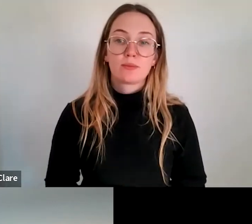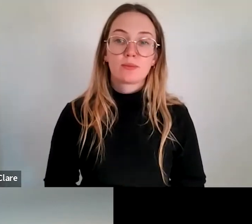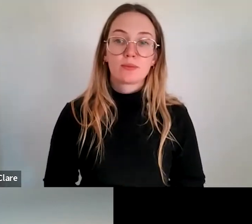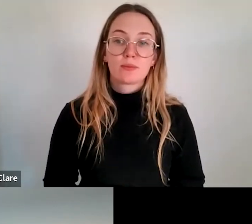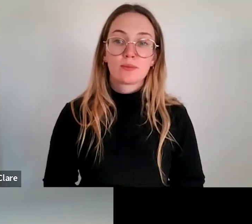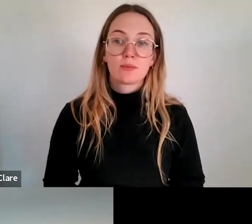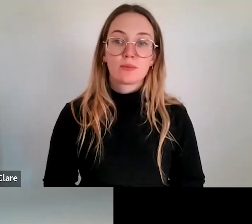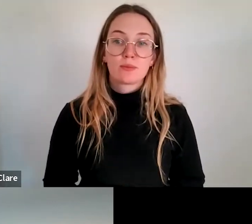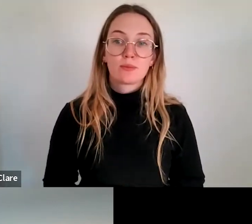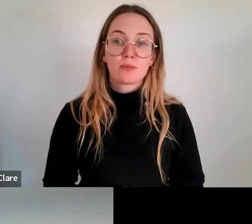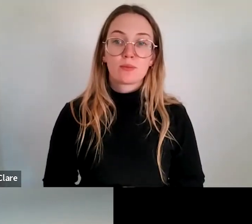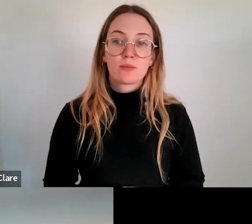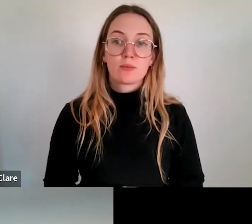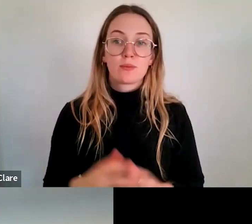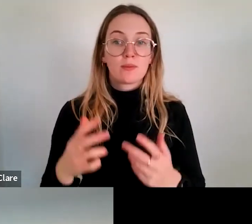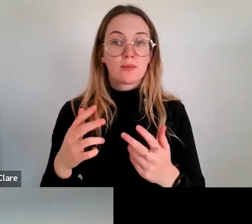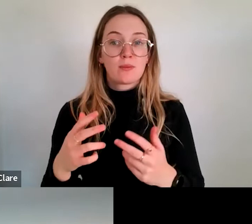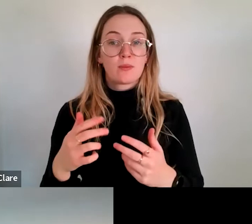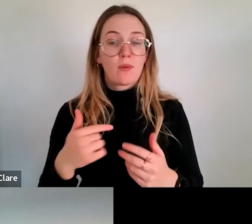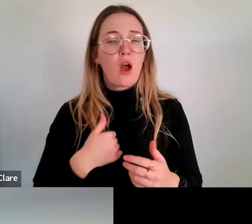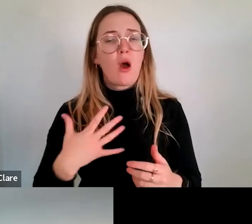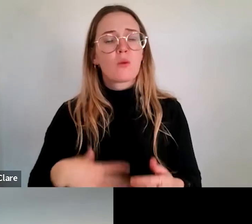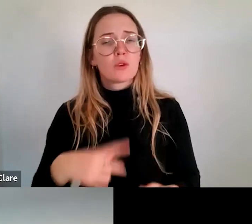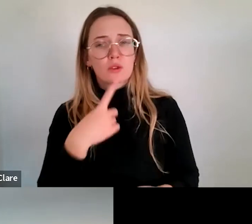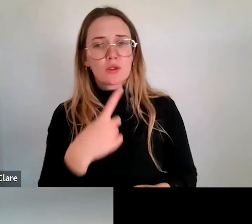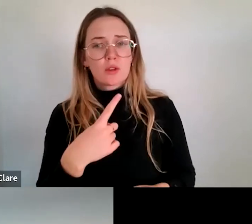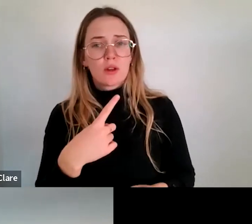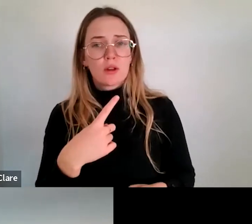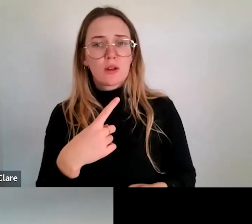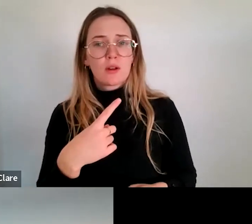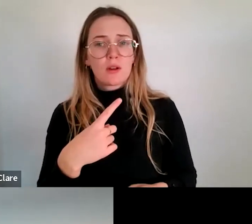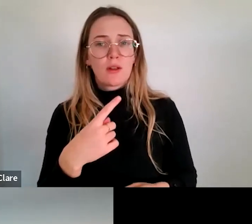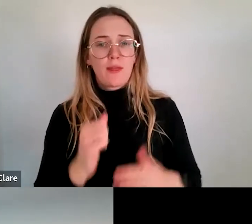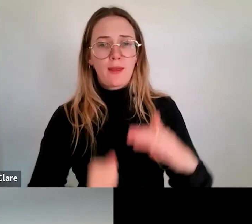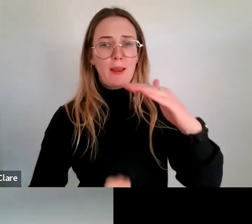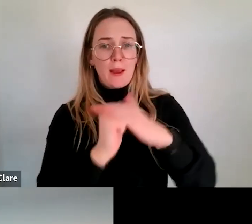thing I wanted to just mention too was that the caps for the funding that you